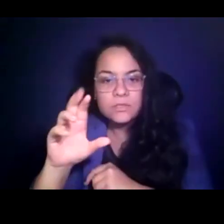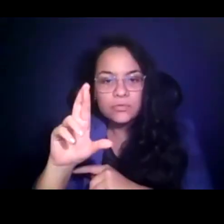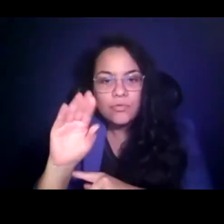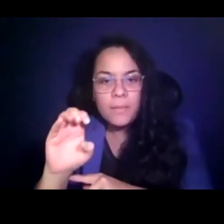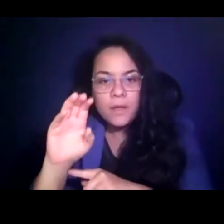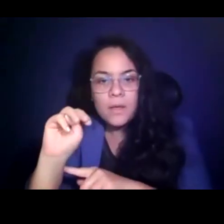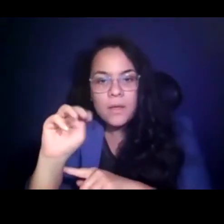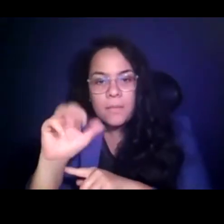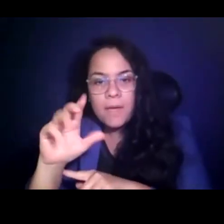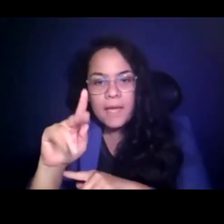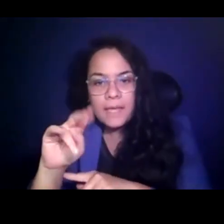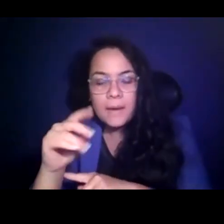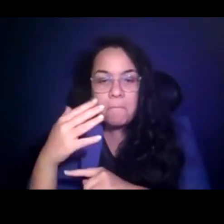15:21:16 >> You're doing it!